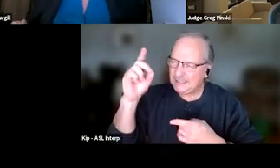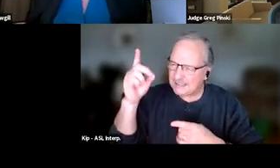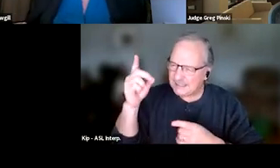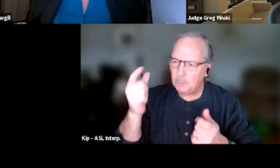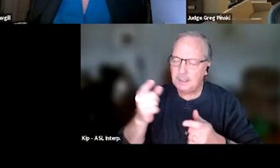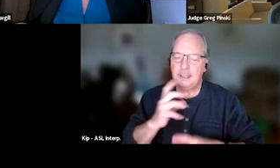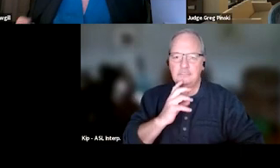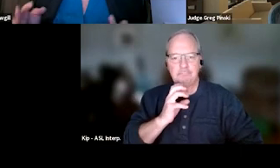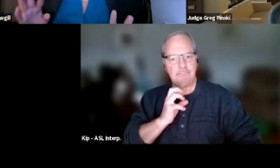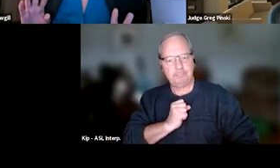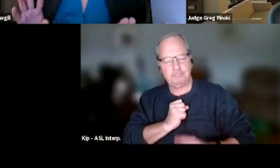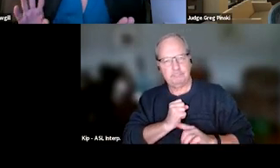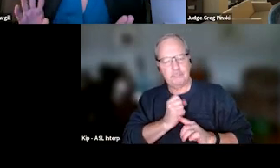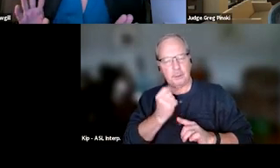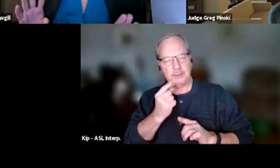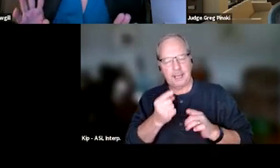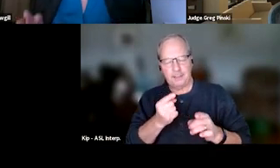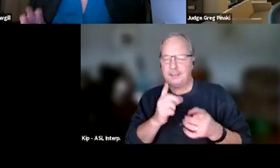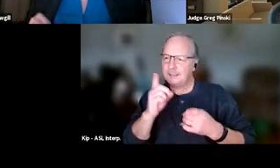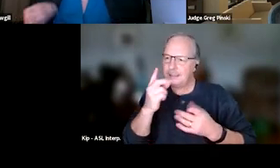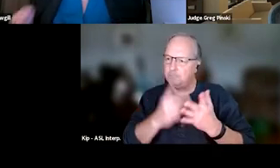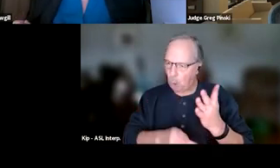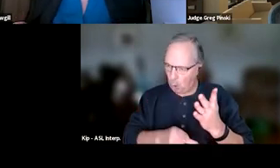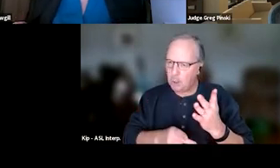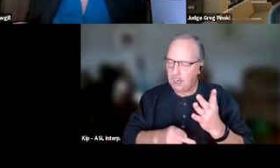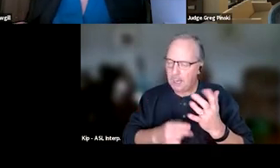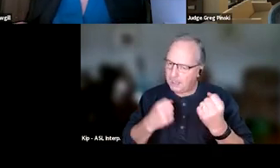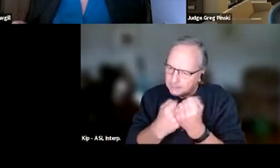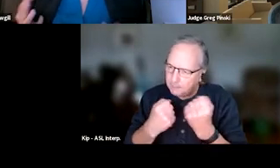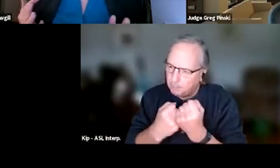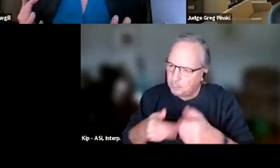and understand the disease part of it, and just support them in the ways that we can,